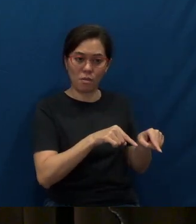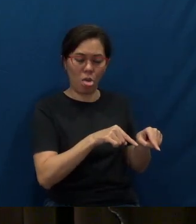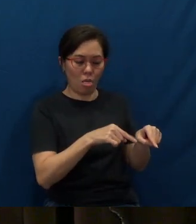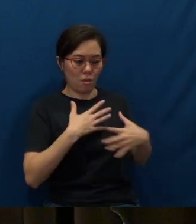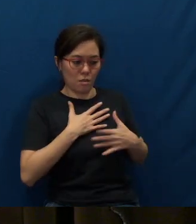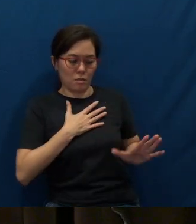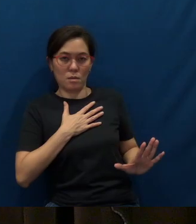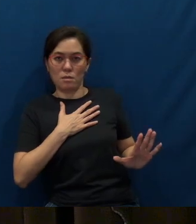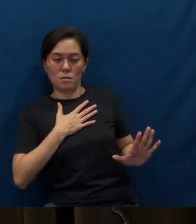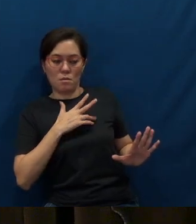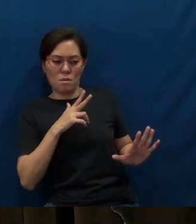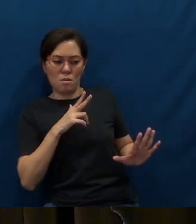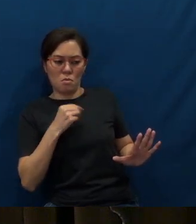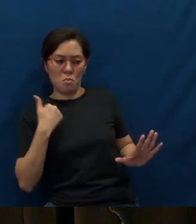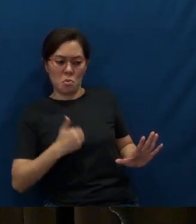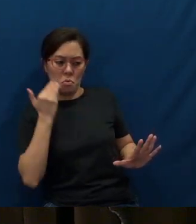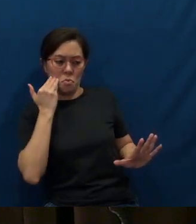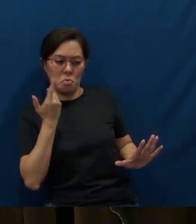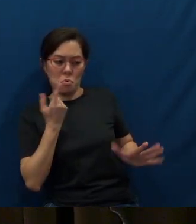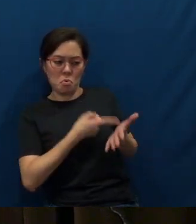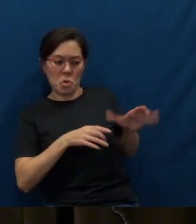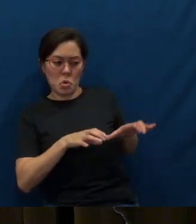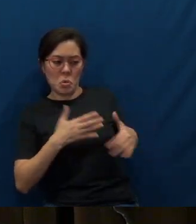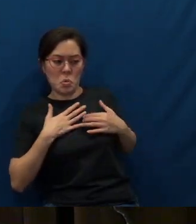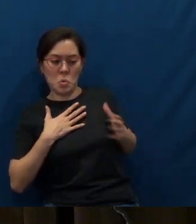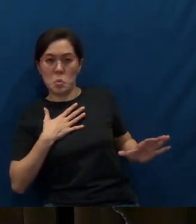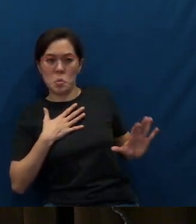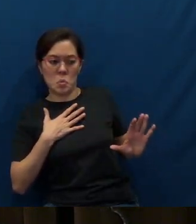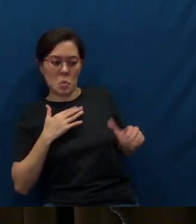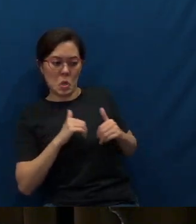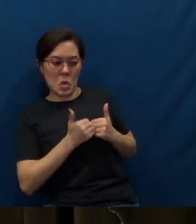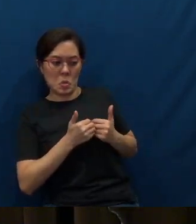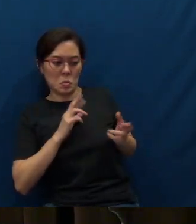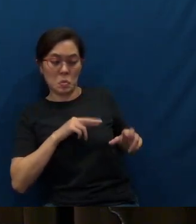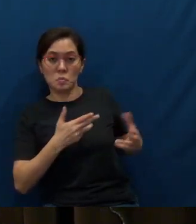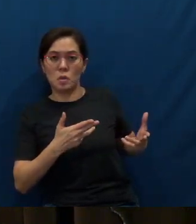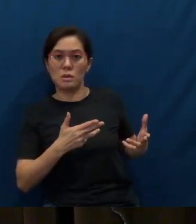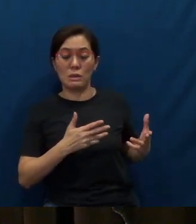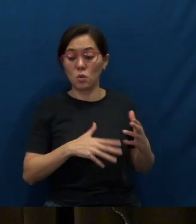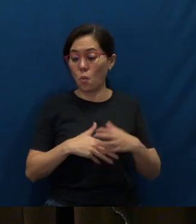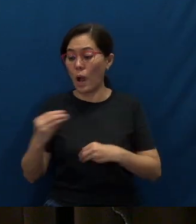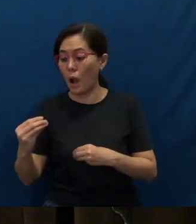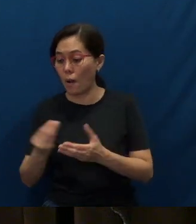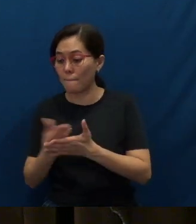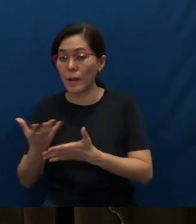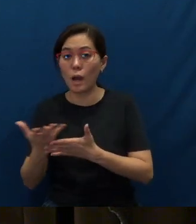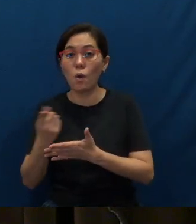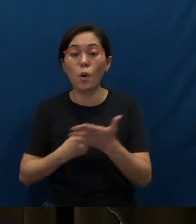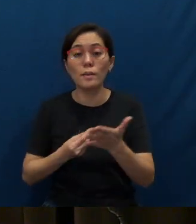No one really knew what to do, how to respond, except to go out and buy - remember what they bought?